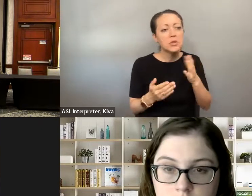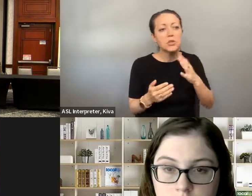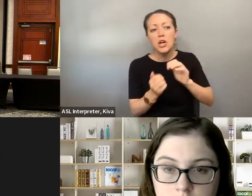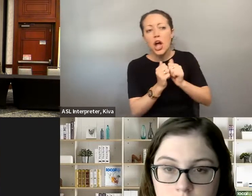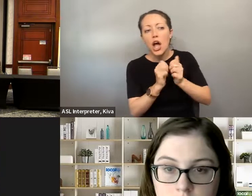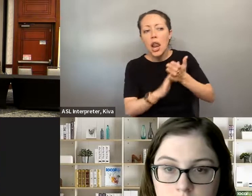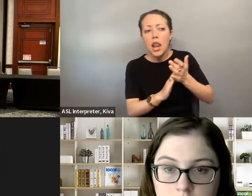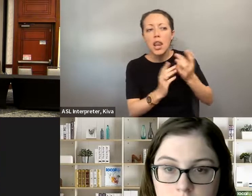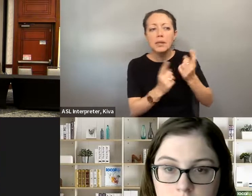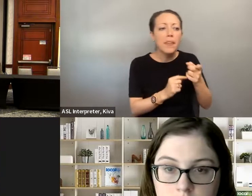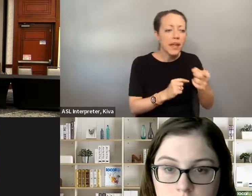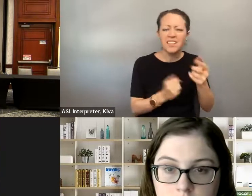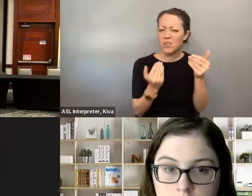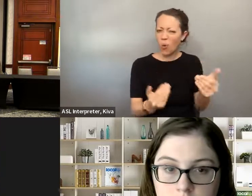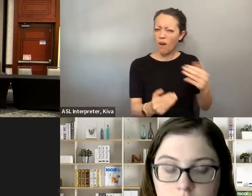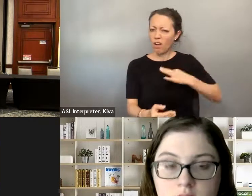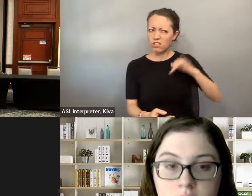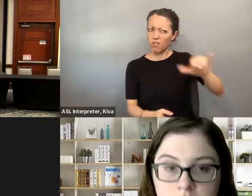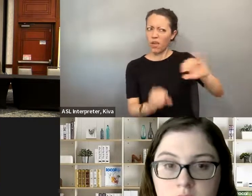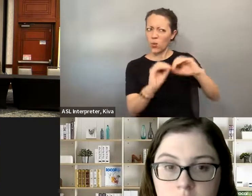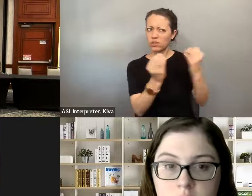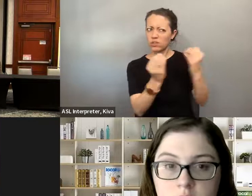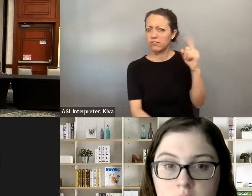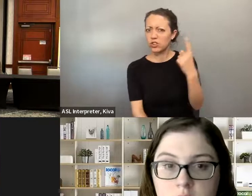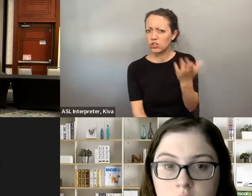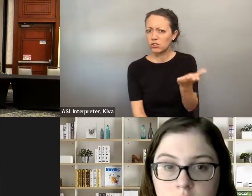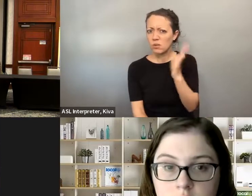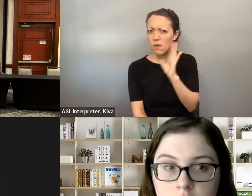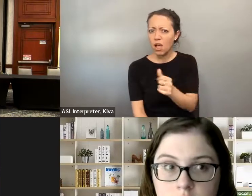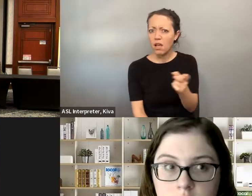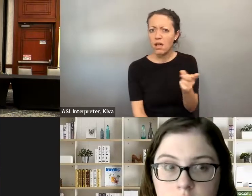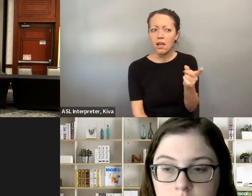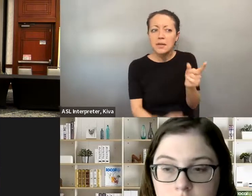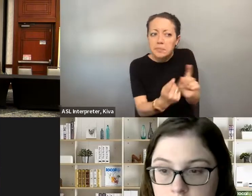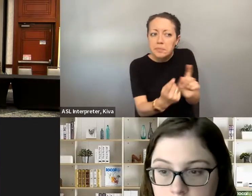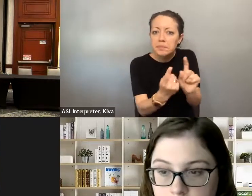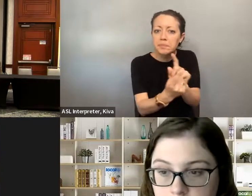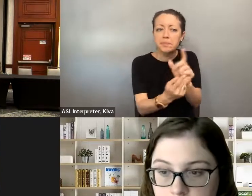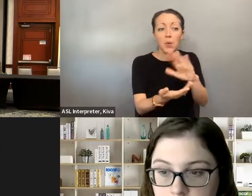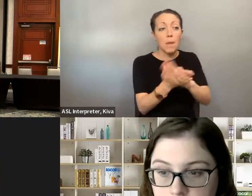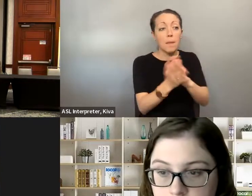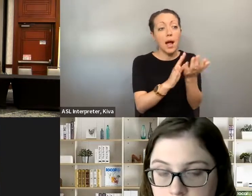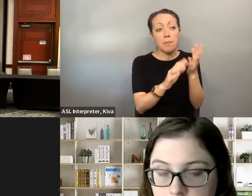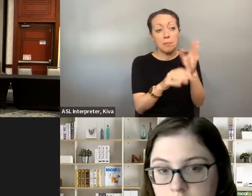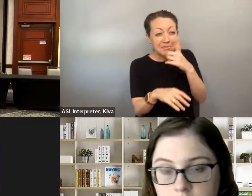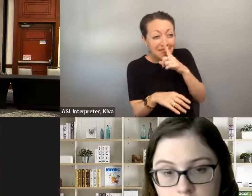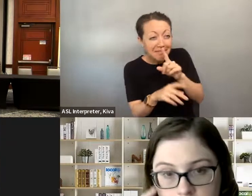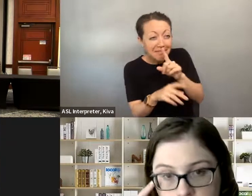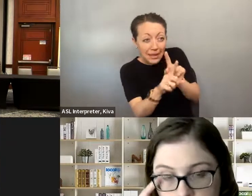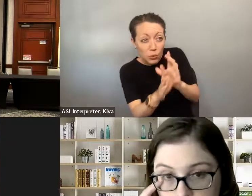with as many things as possible. If there is a position that you're looking to do or you're looking to run